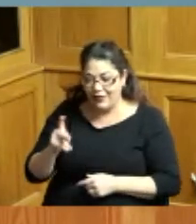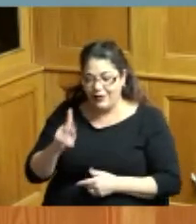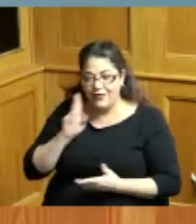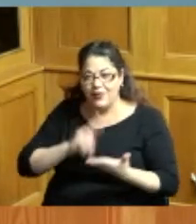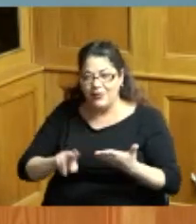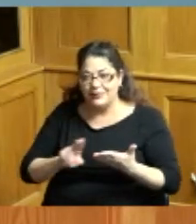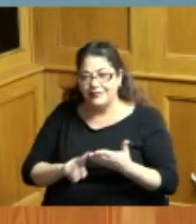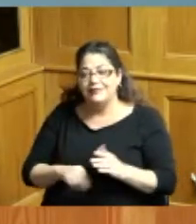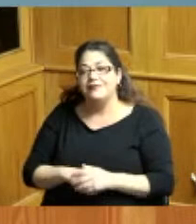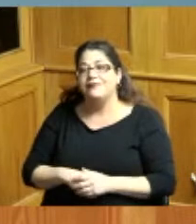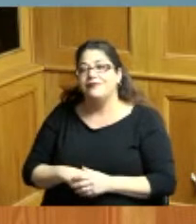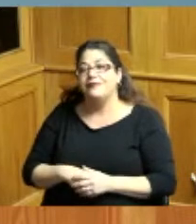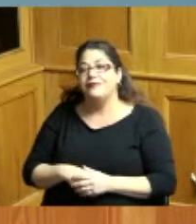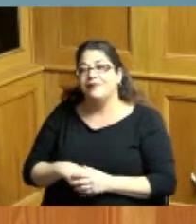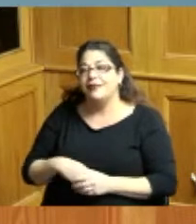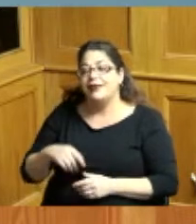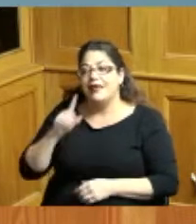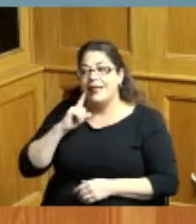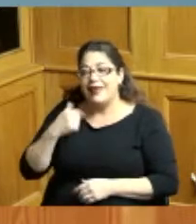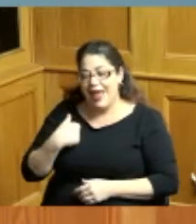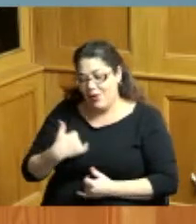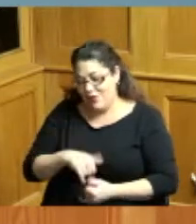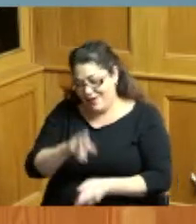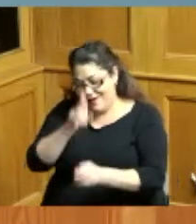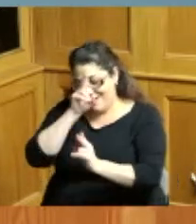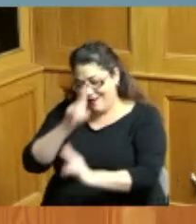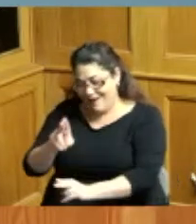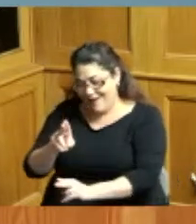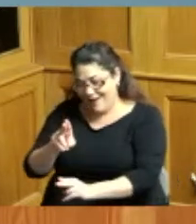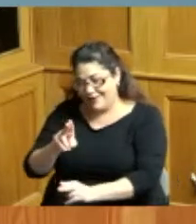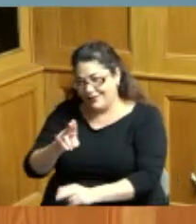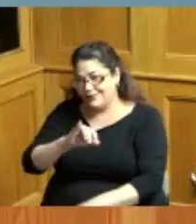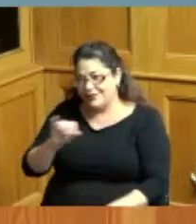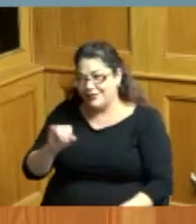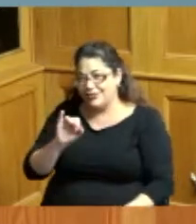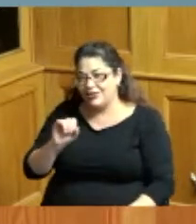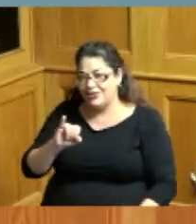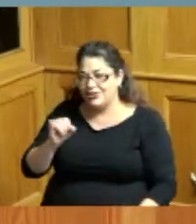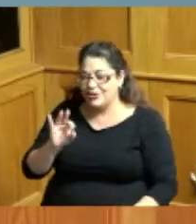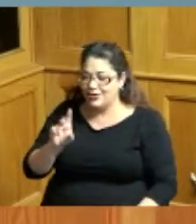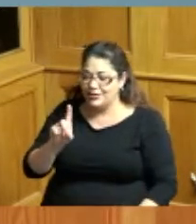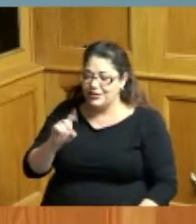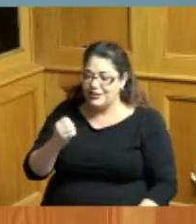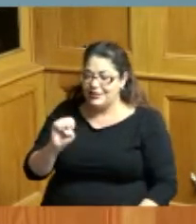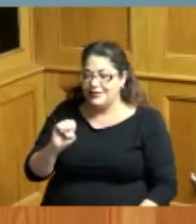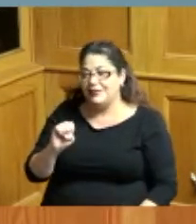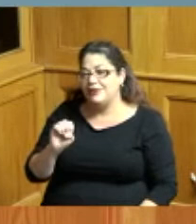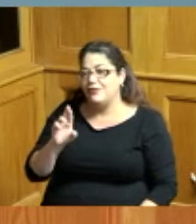County Board of Commissioners honors Judge Fanon Rucker for his contributions to the betterment